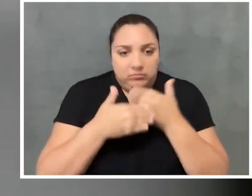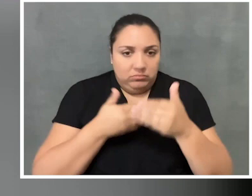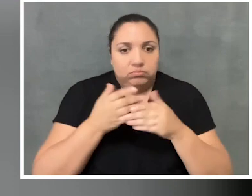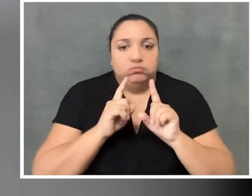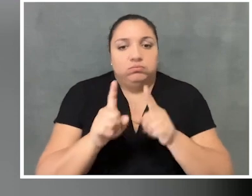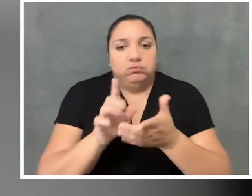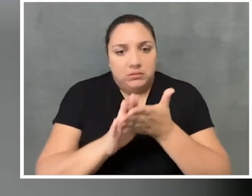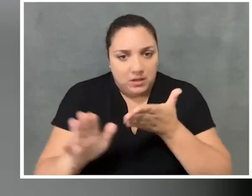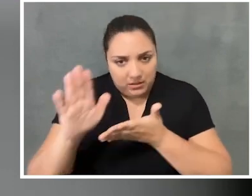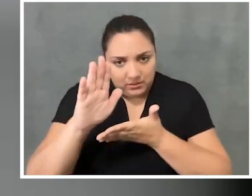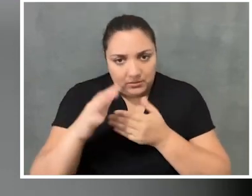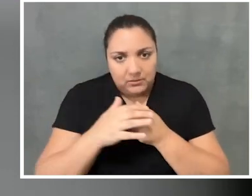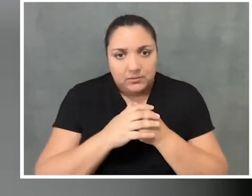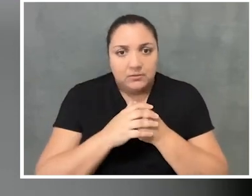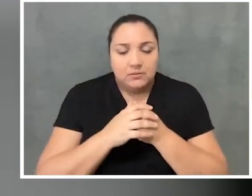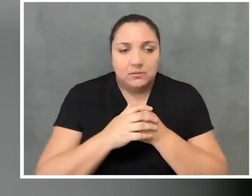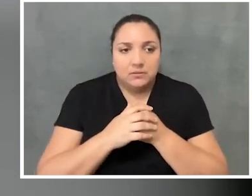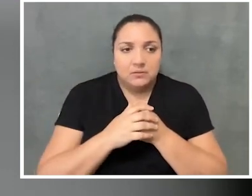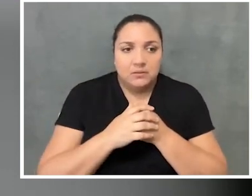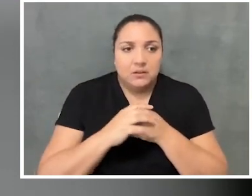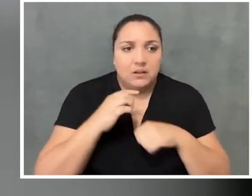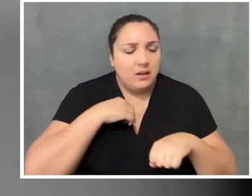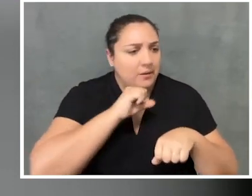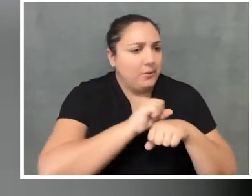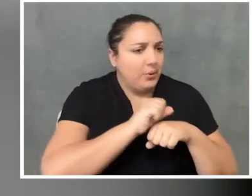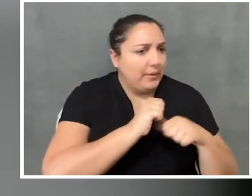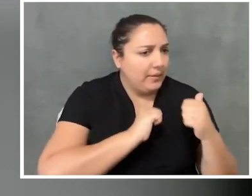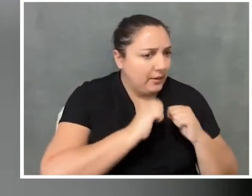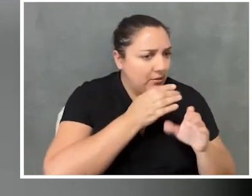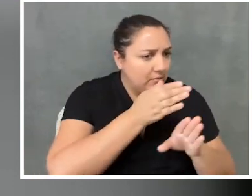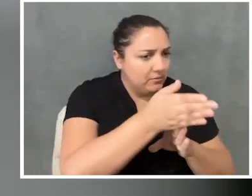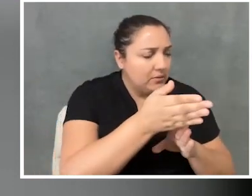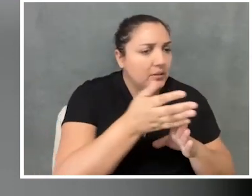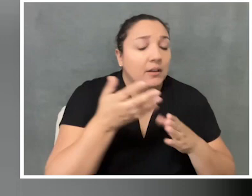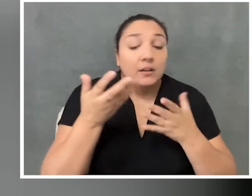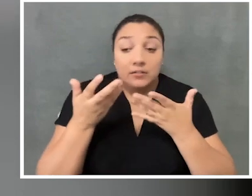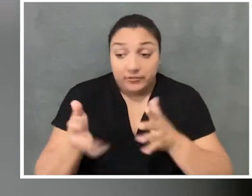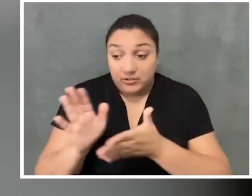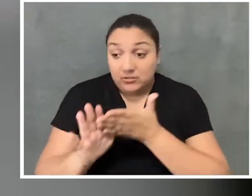wanting to sort of work in the theater industry, and then after college entering the arts workforce